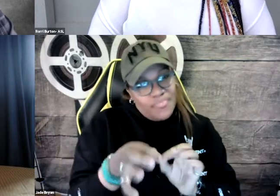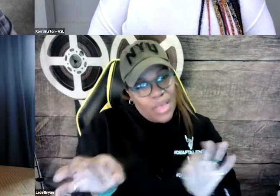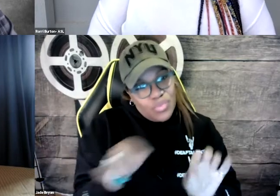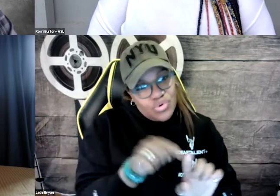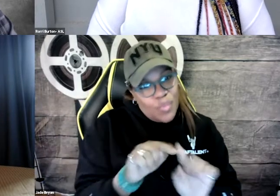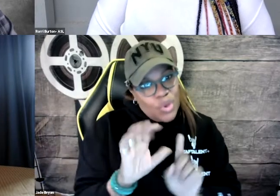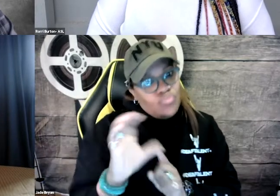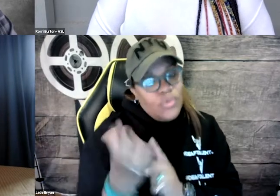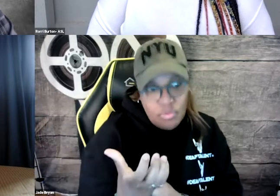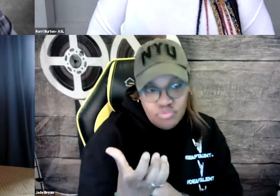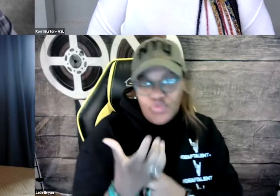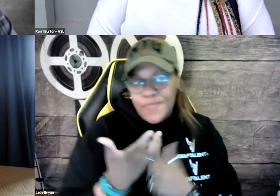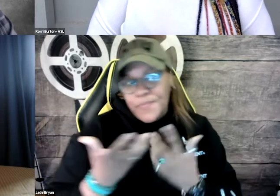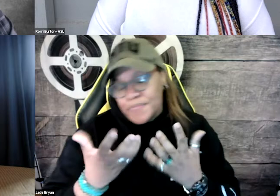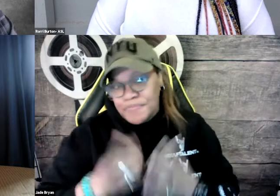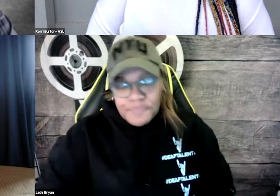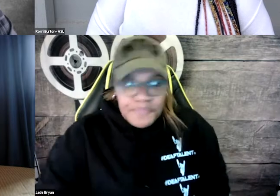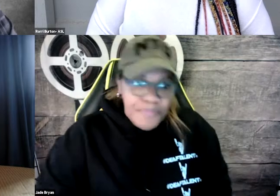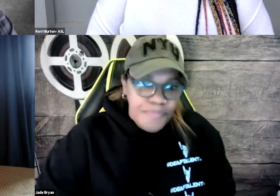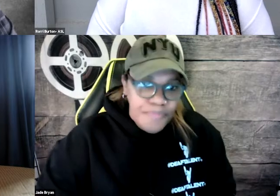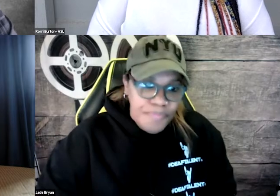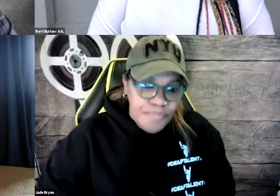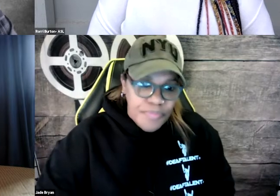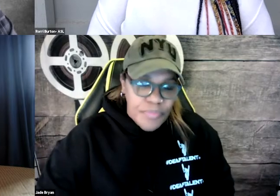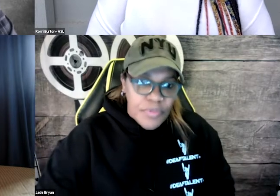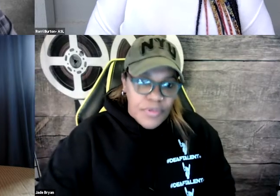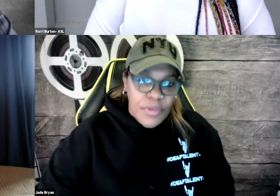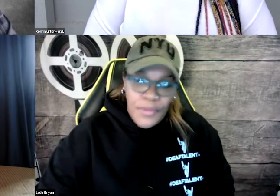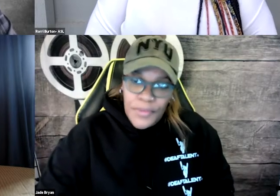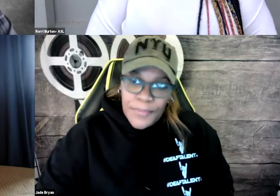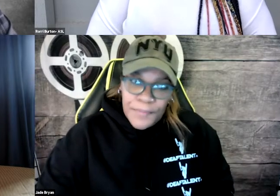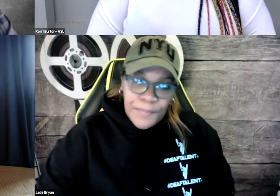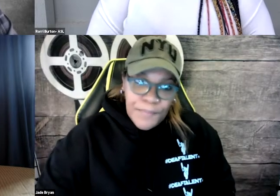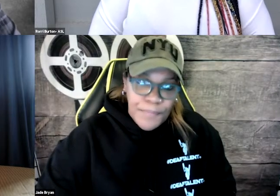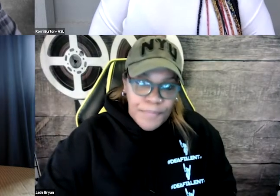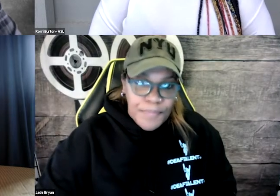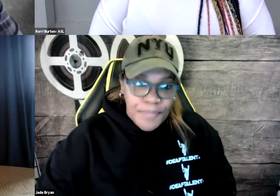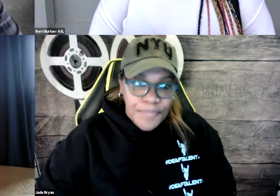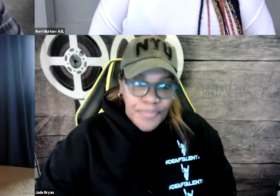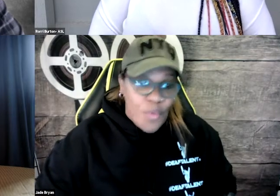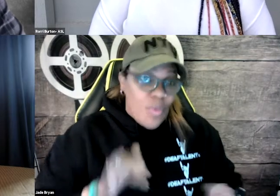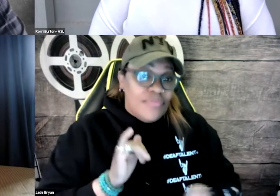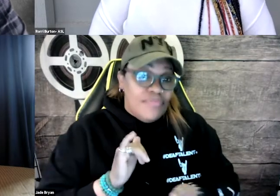And you wonder why there's information gaps in the Deaf community. It's because of things like this. Yeah.